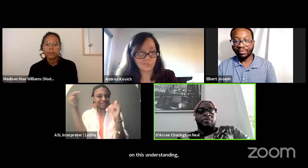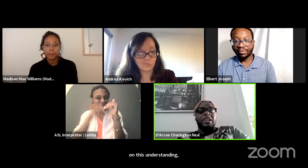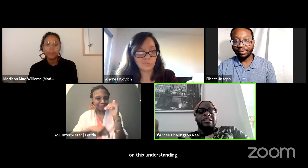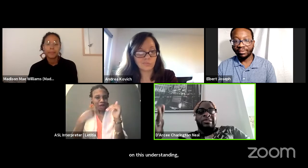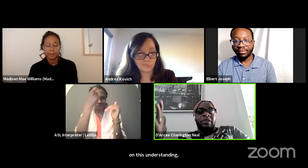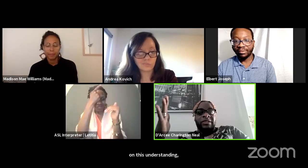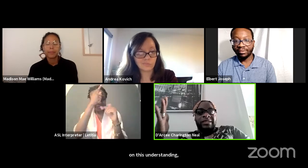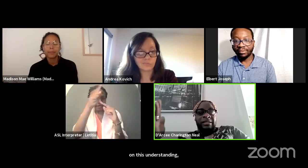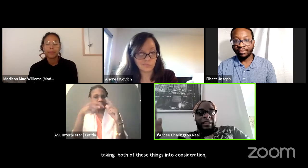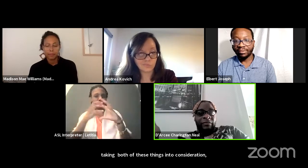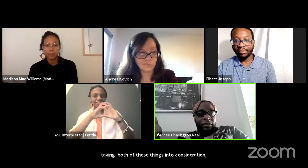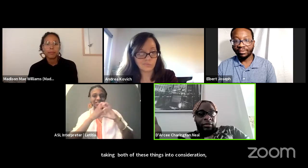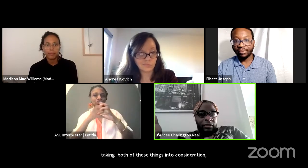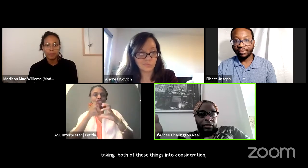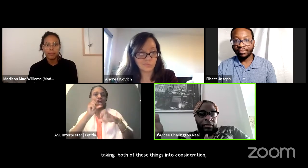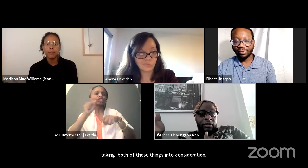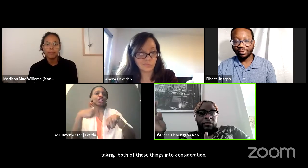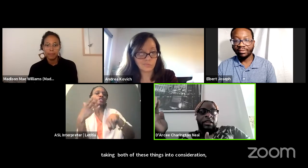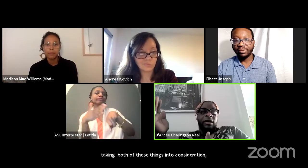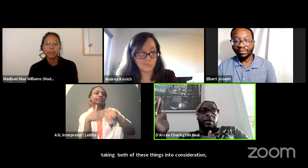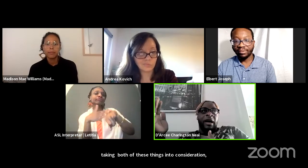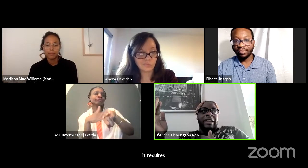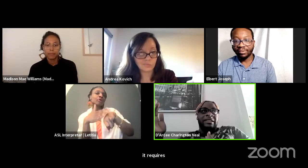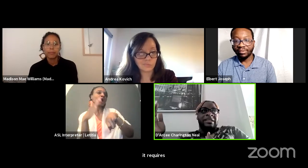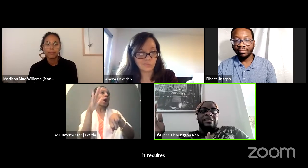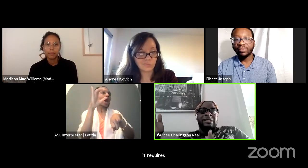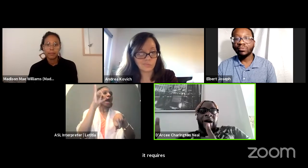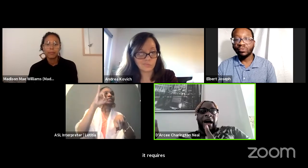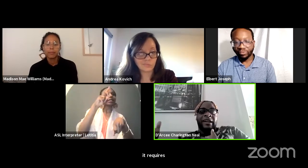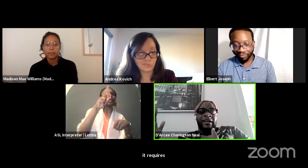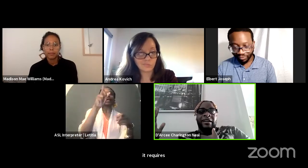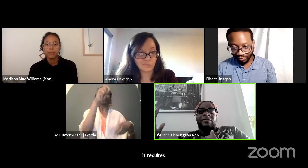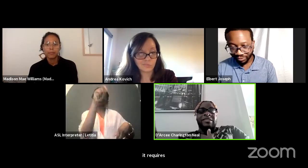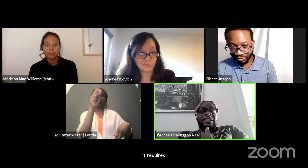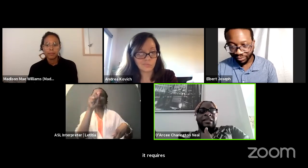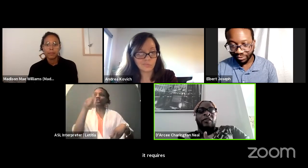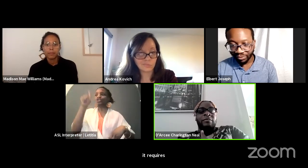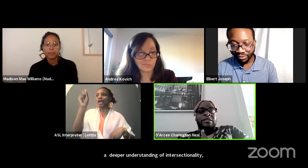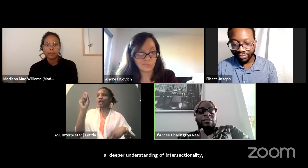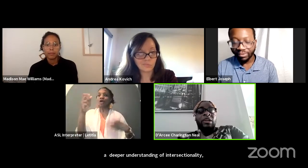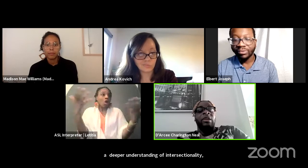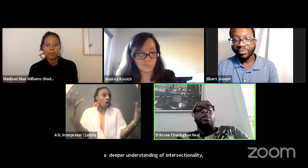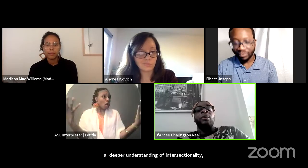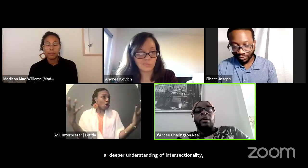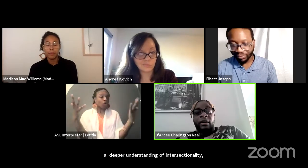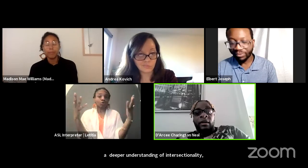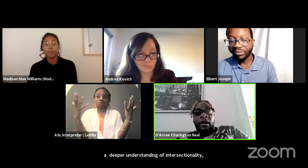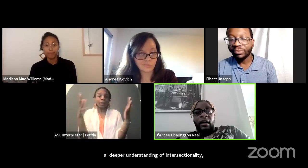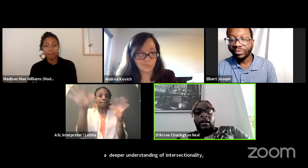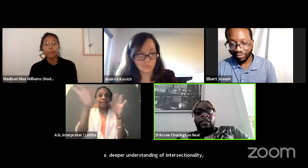not just surface level, you know ideas that you hire a diversity firm to bring you.